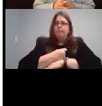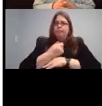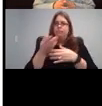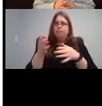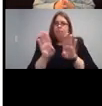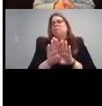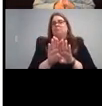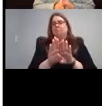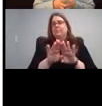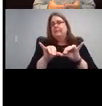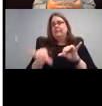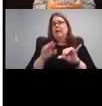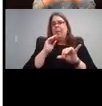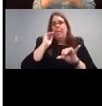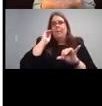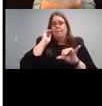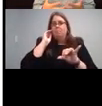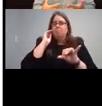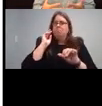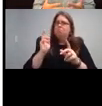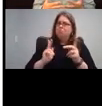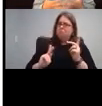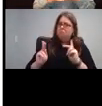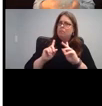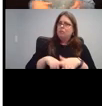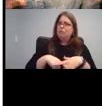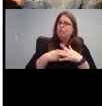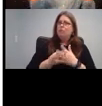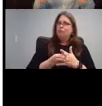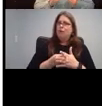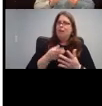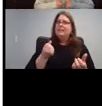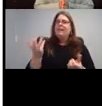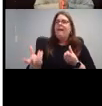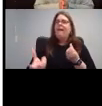started signing children's literature all over the internet.